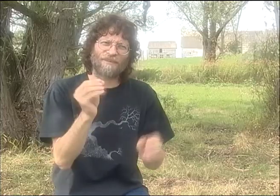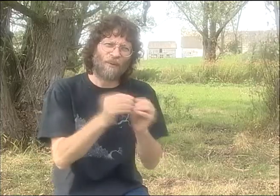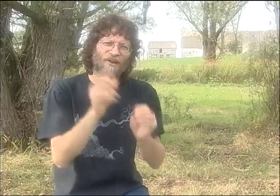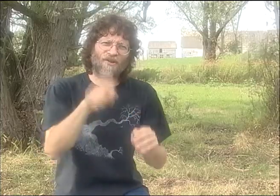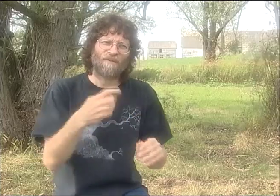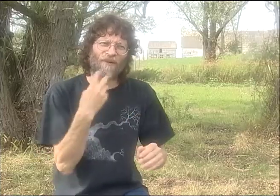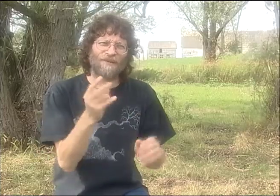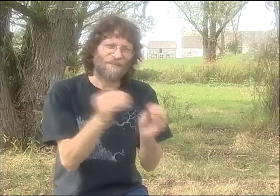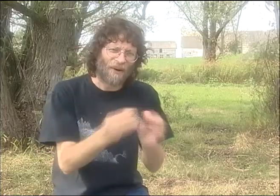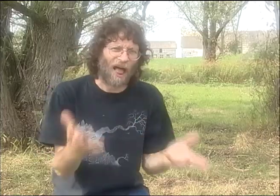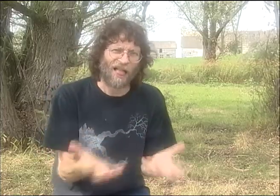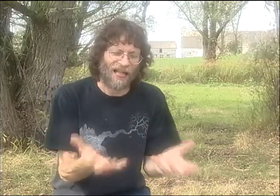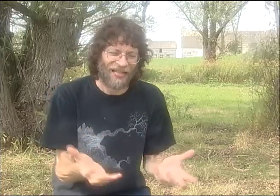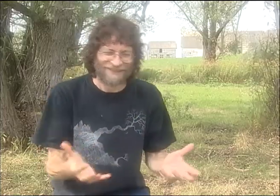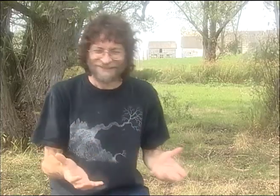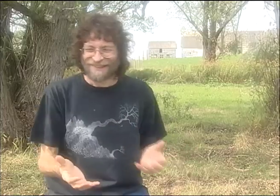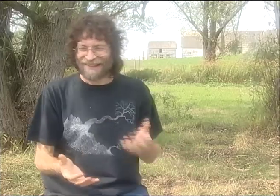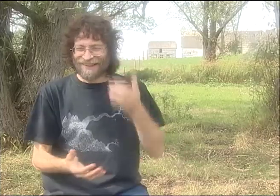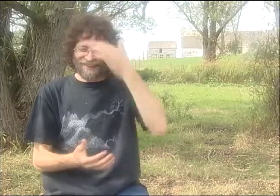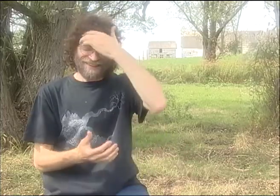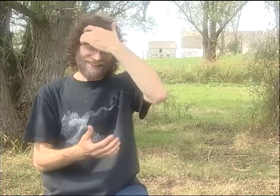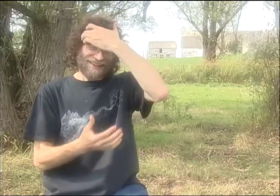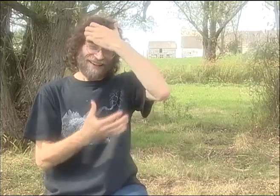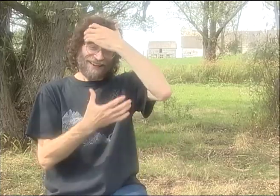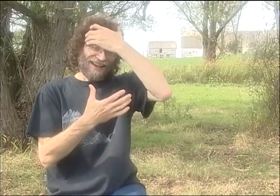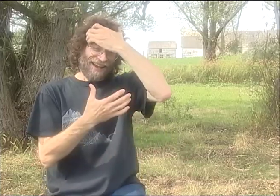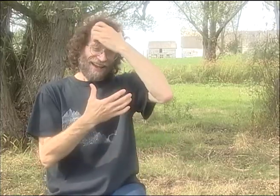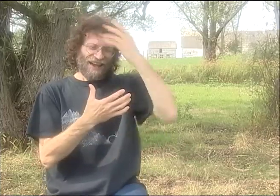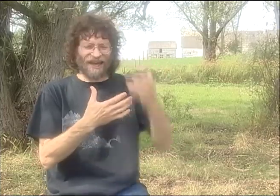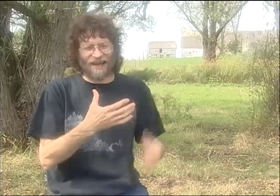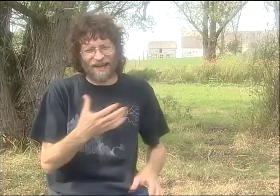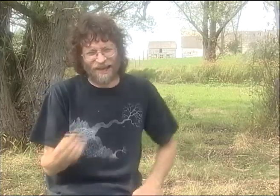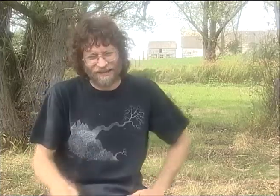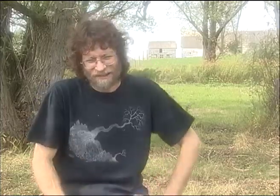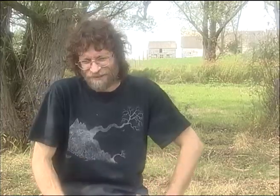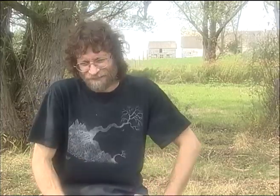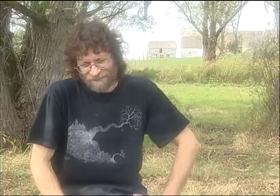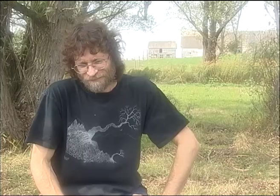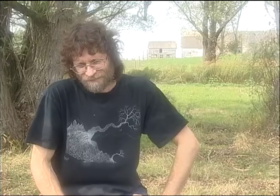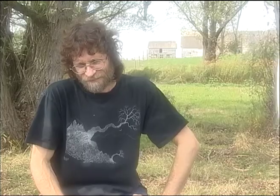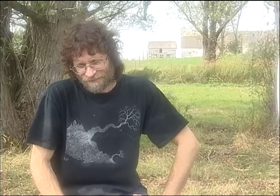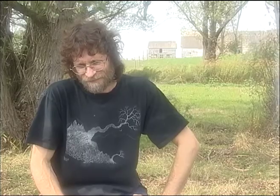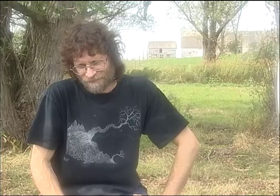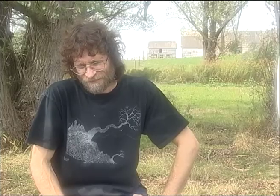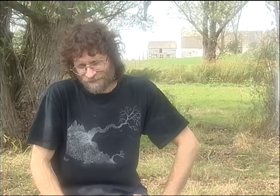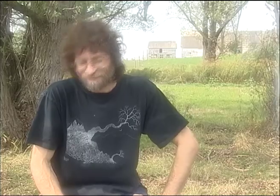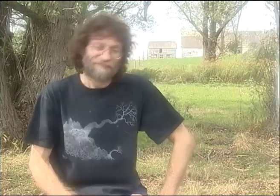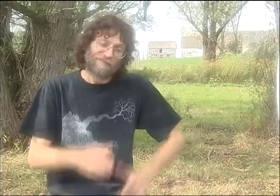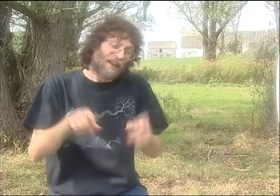YES, I'M NOT AN INTERPRETER. I DON'T VOICE ENOUGH. I SHOULD VOICE MORE. THE INTERPRETER ALWAYS FELT THAT I SHOULD HAVE VOICED